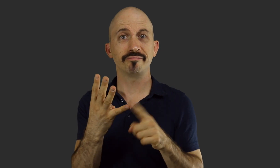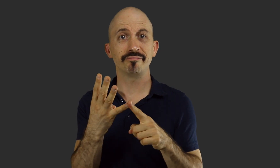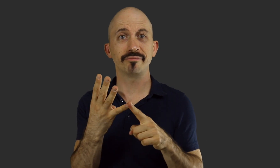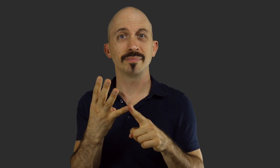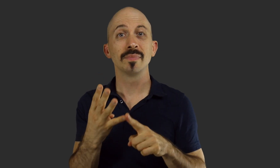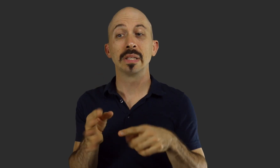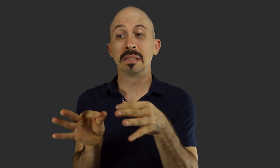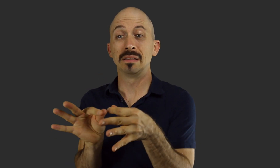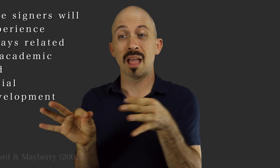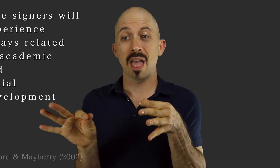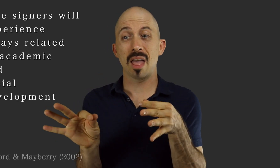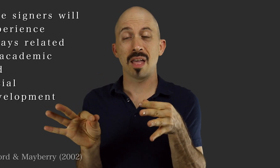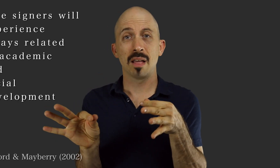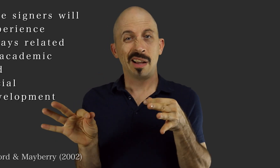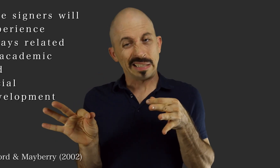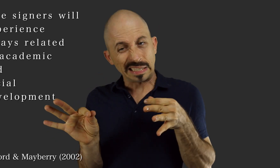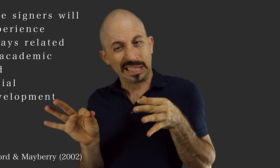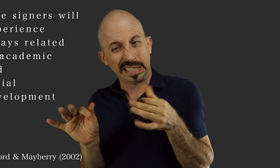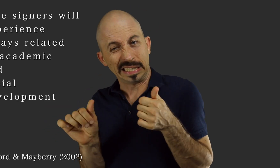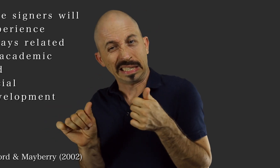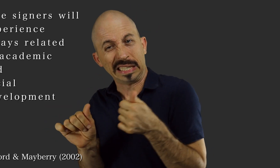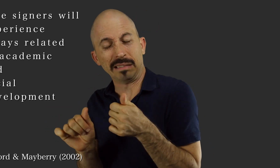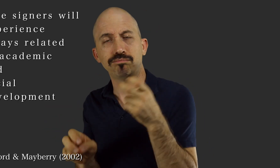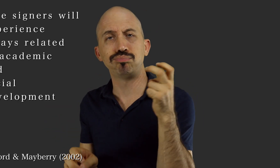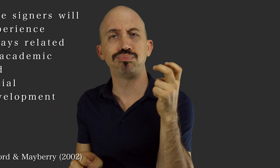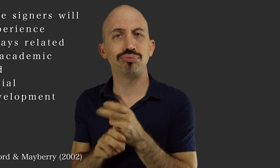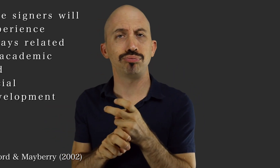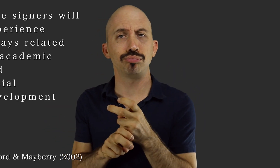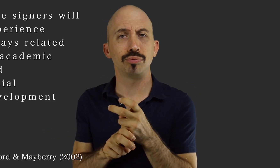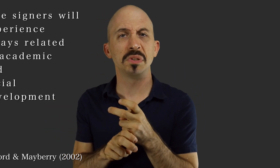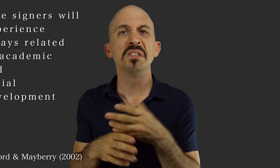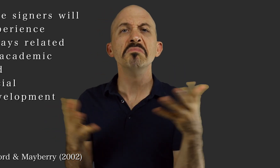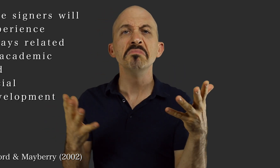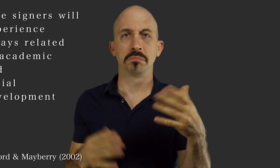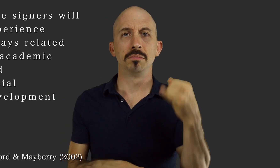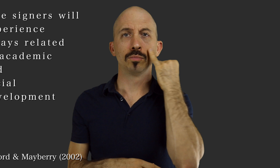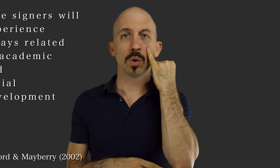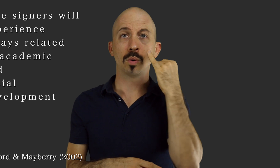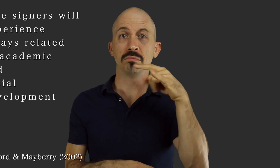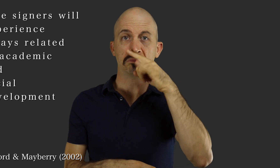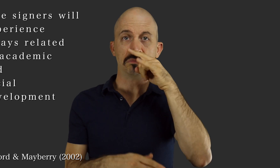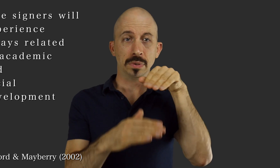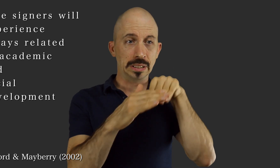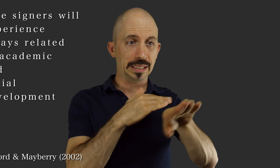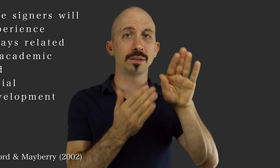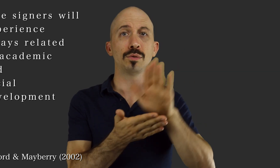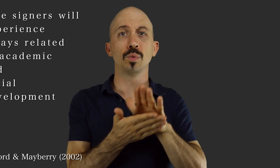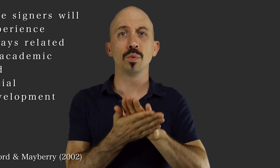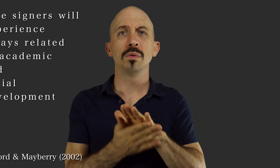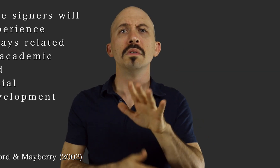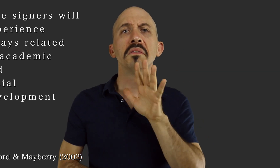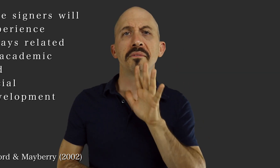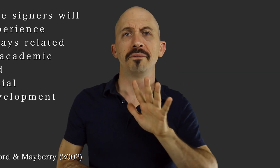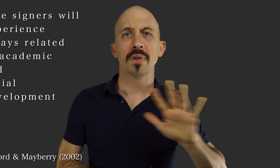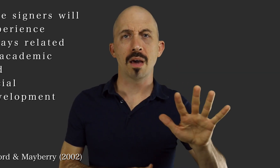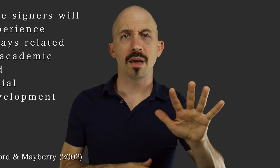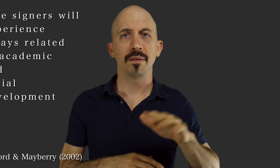Delays experienced among late signers are very difficult to catch up. Suppose a child enters school at the age of 5.